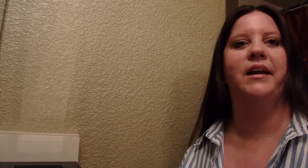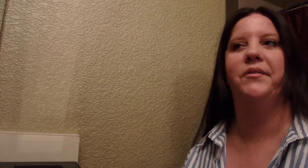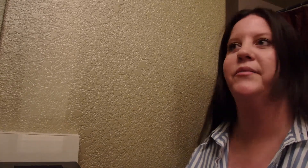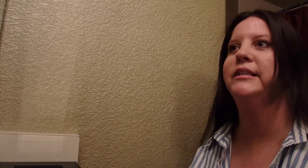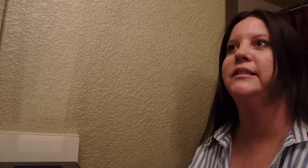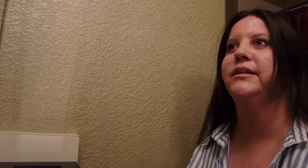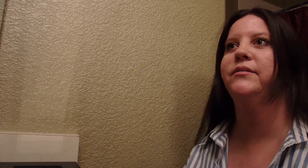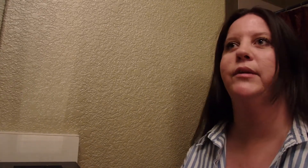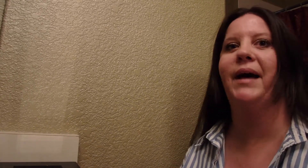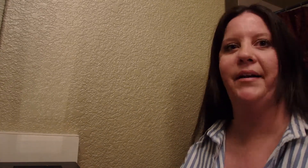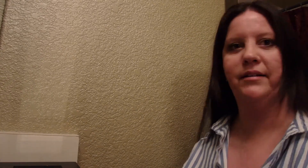Let's see